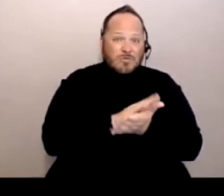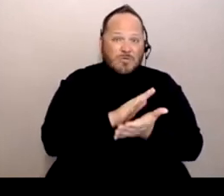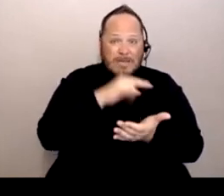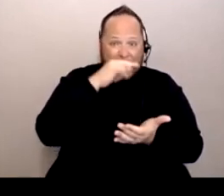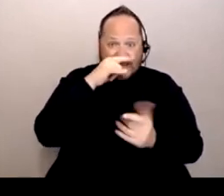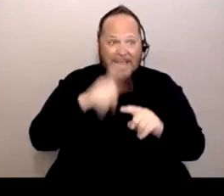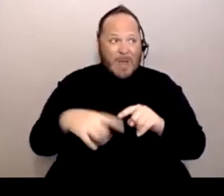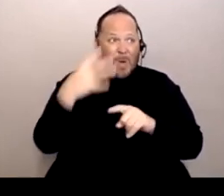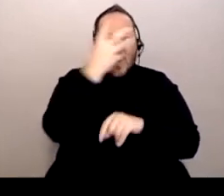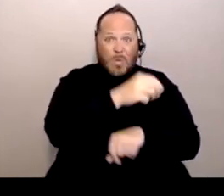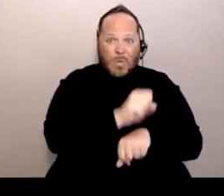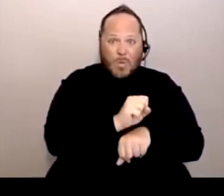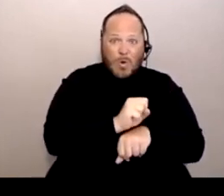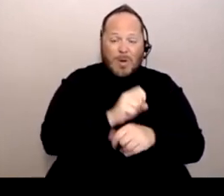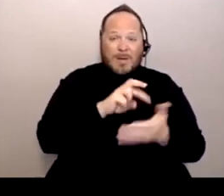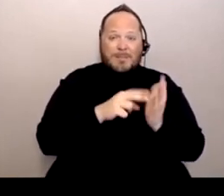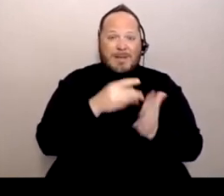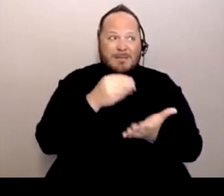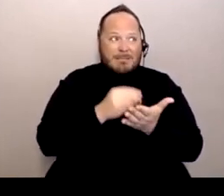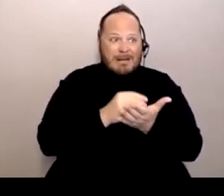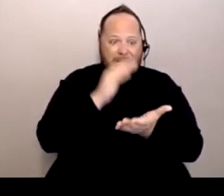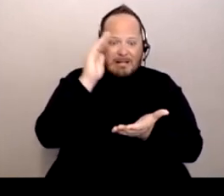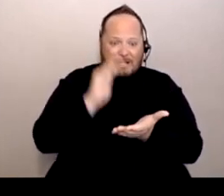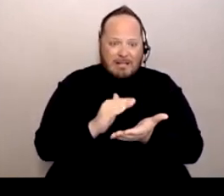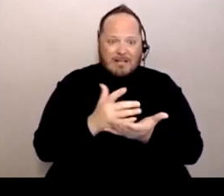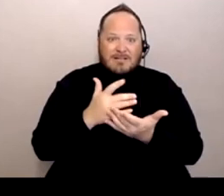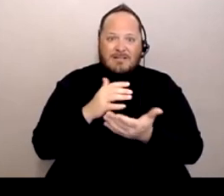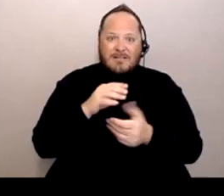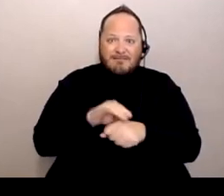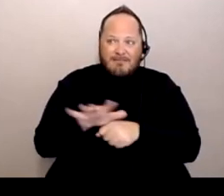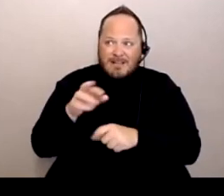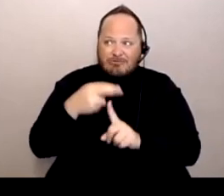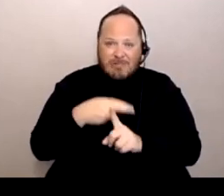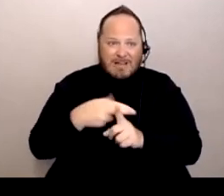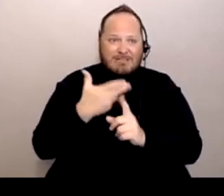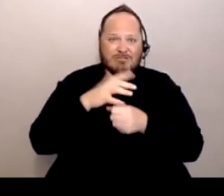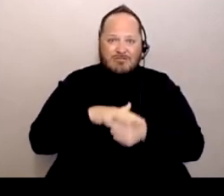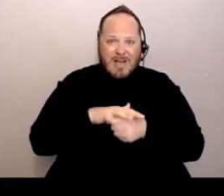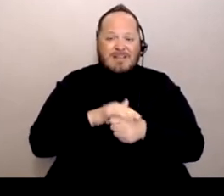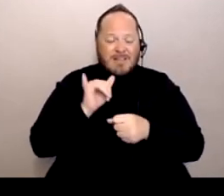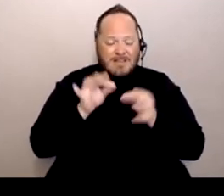So that affects their rent and all that stuff and stress and that. And so that has definitely affected some things.